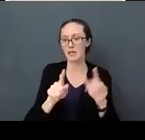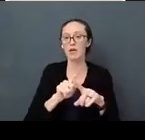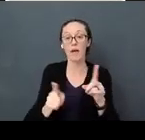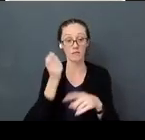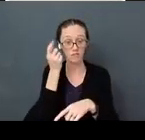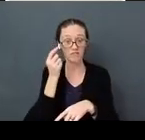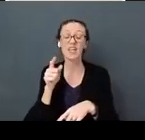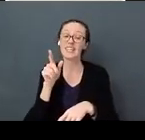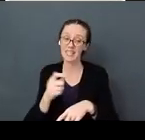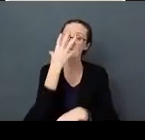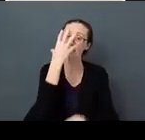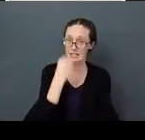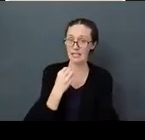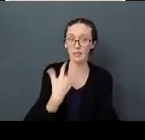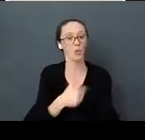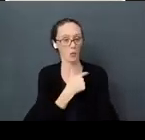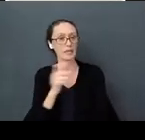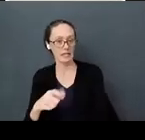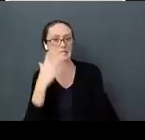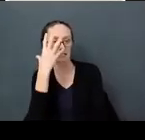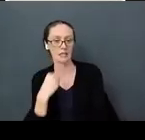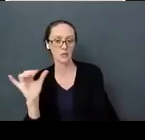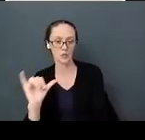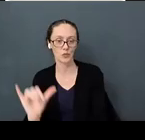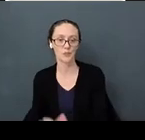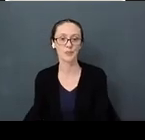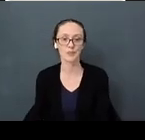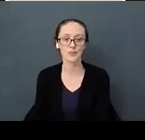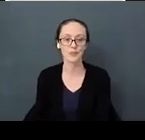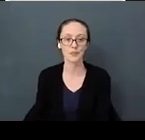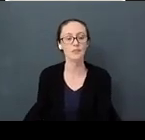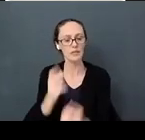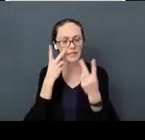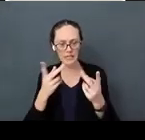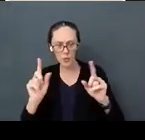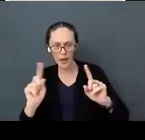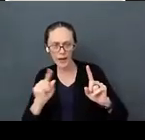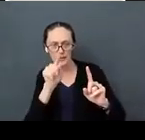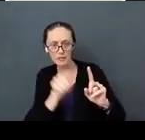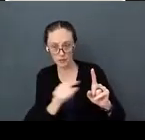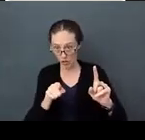need sleep. We need sleep. You can look at where you are and see if you are getting 7-9